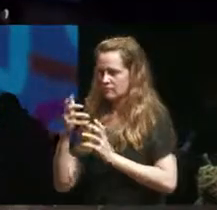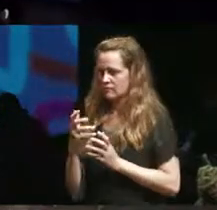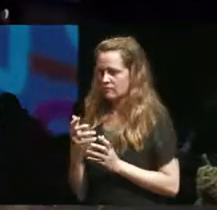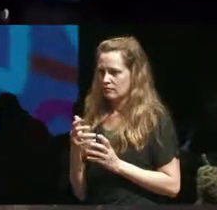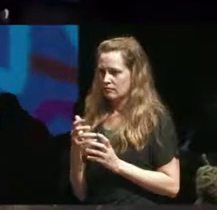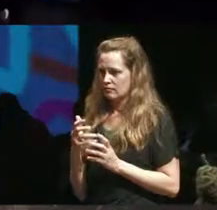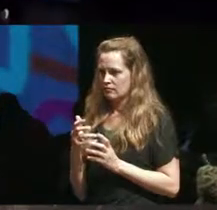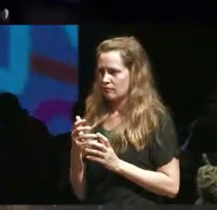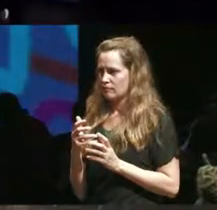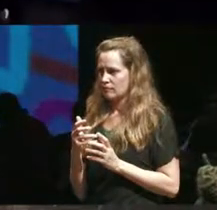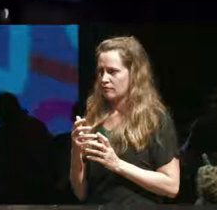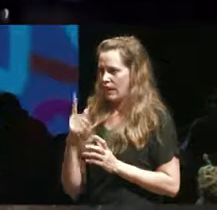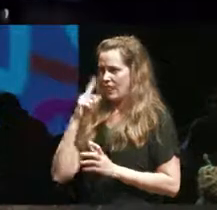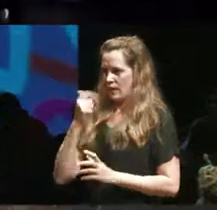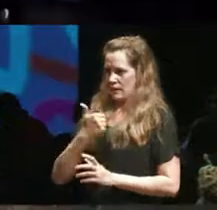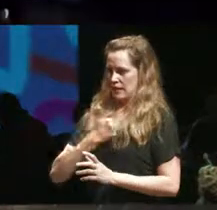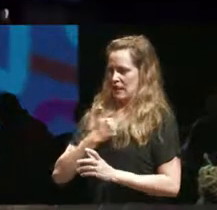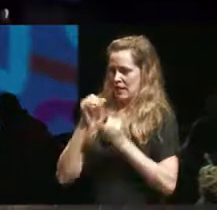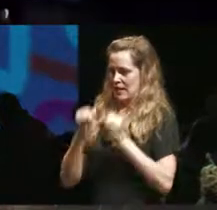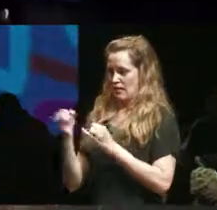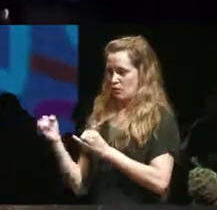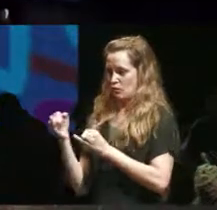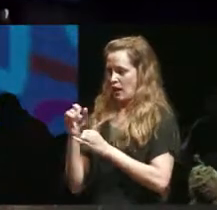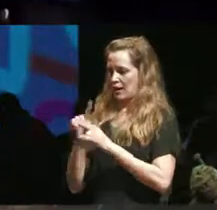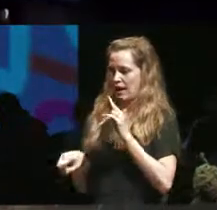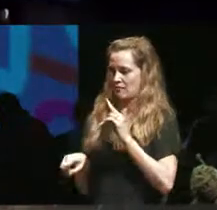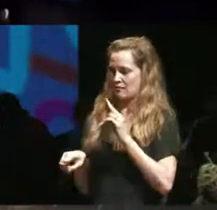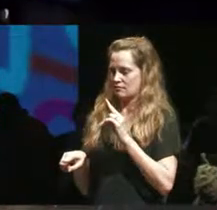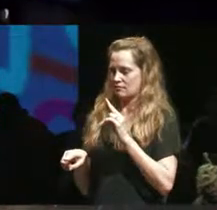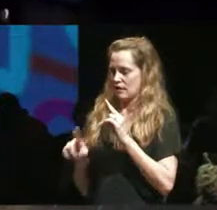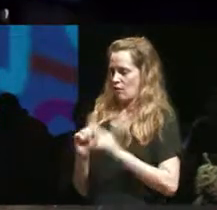continue to think of myself as an individual experiencing this and so